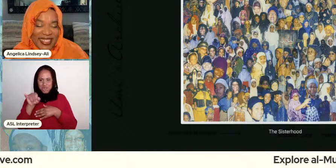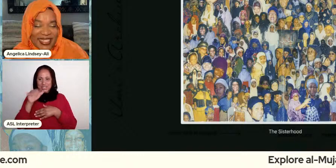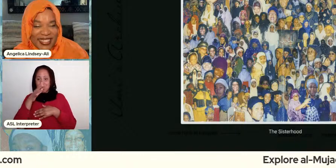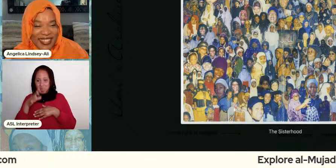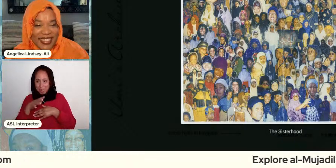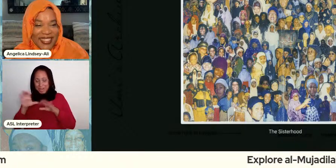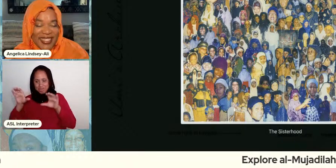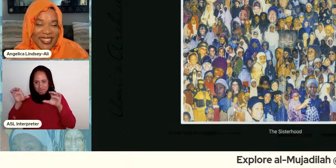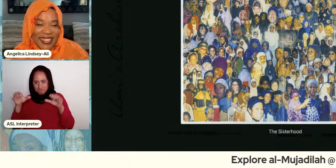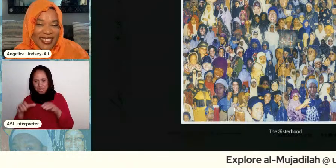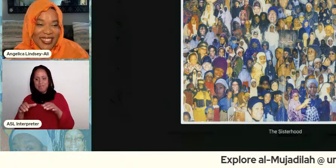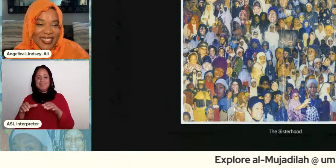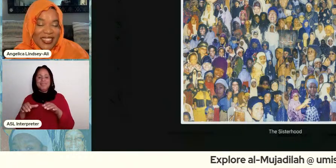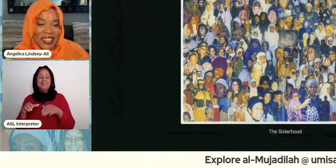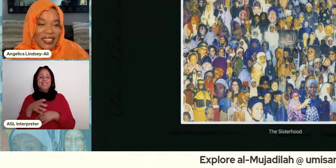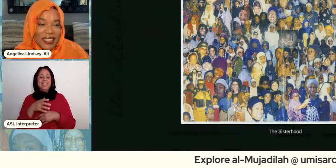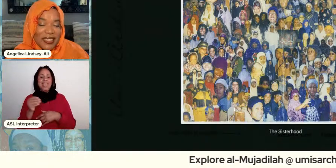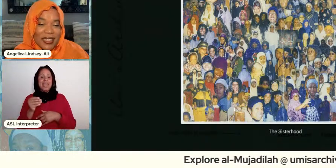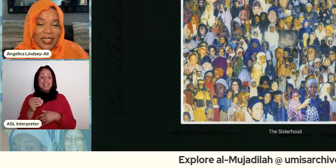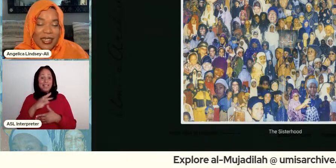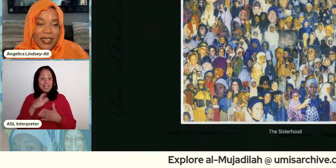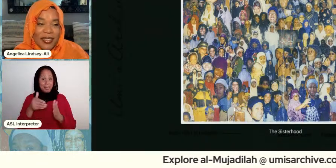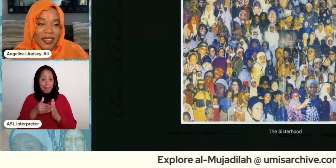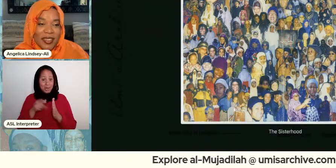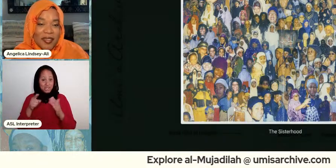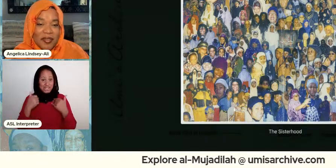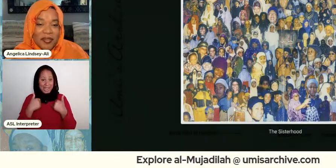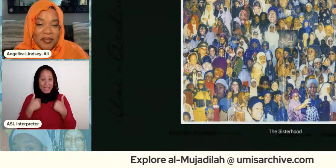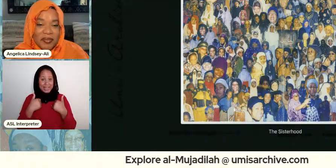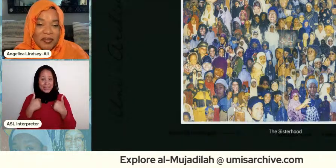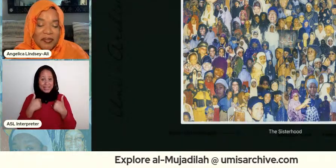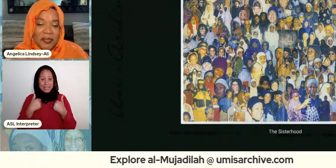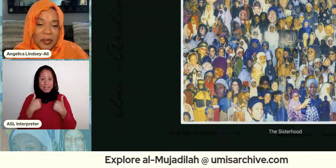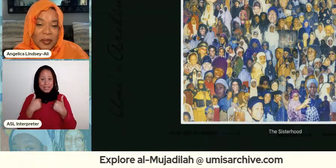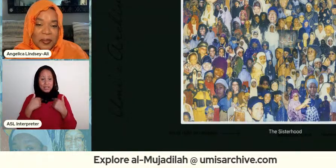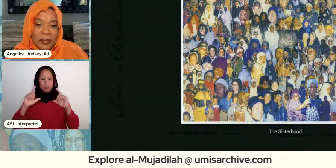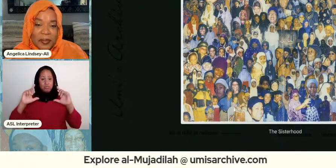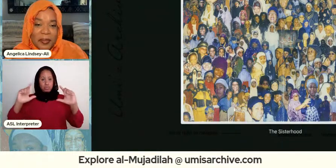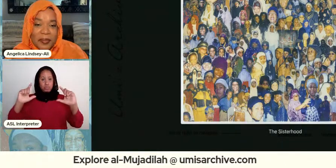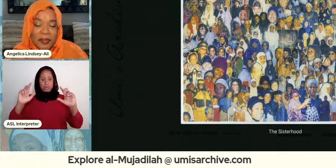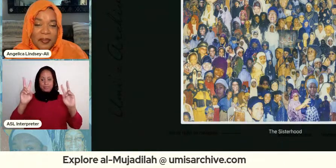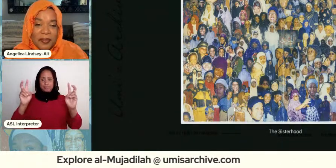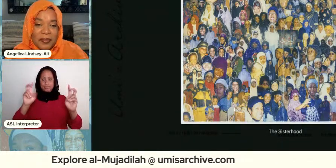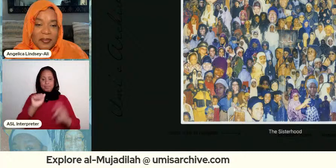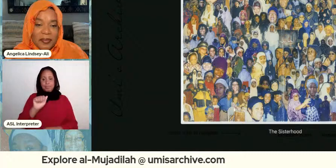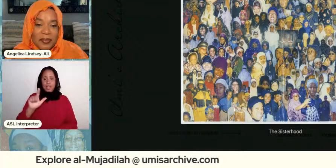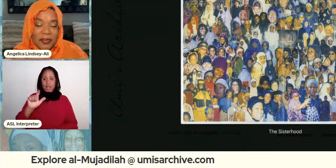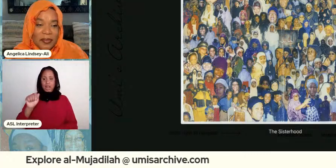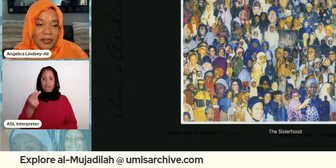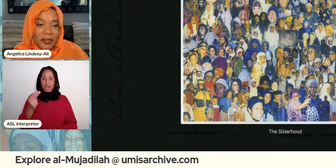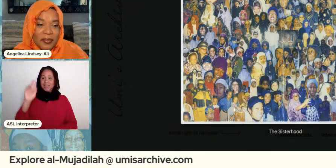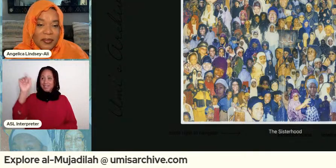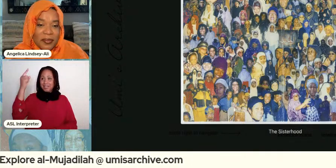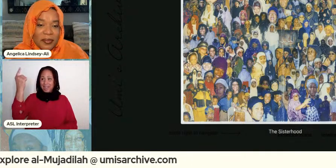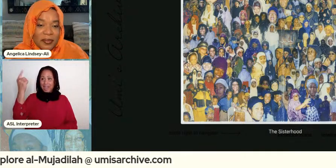um and then in the middle she has a law right so she has kind of and she probably did the calligraphy herself because she was an artist